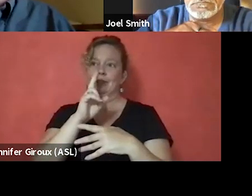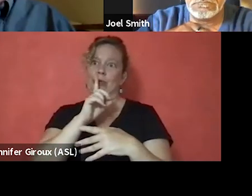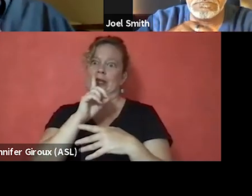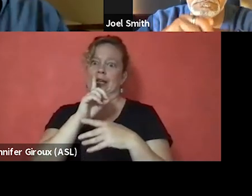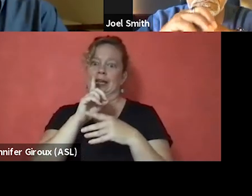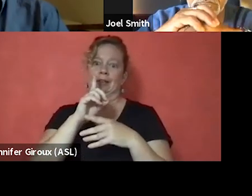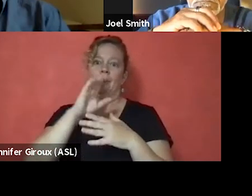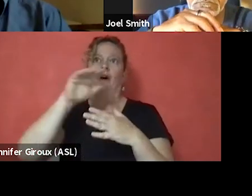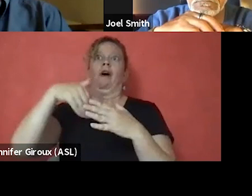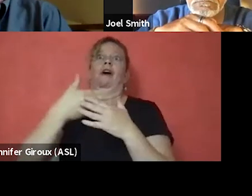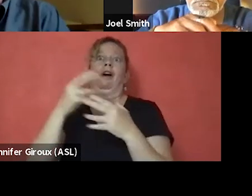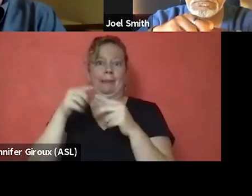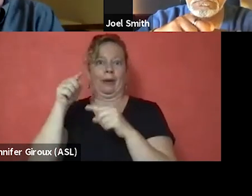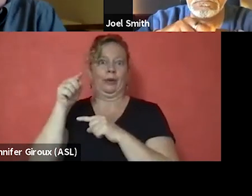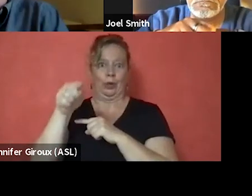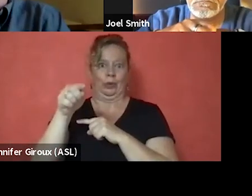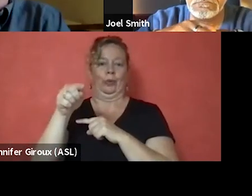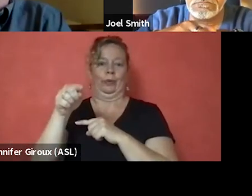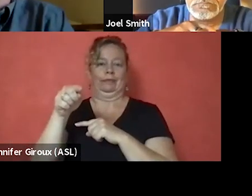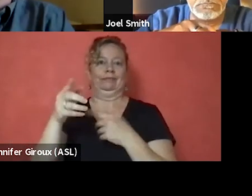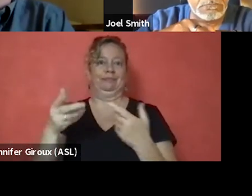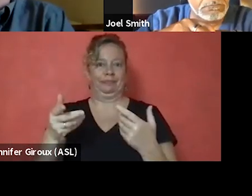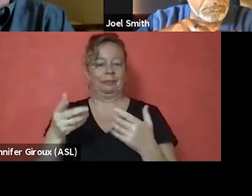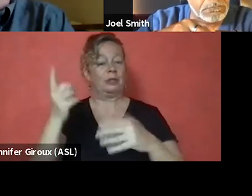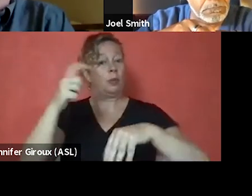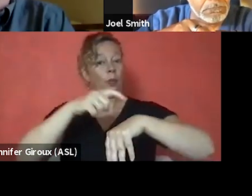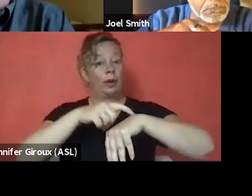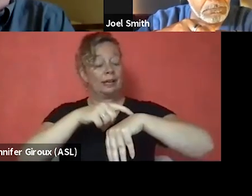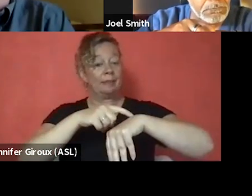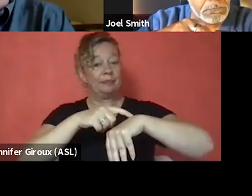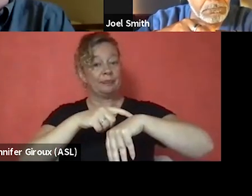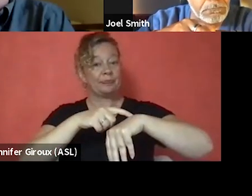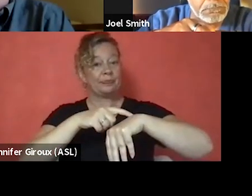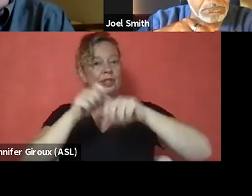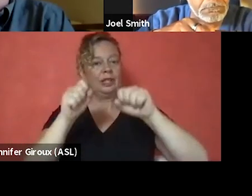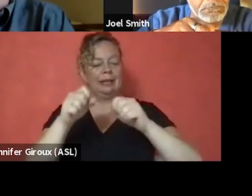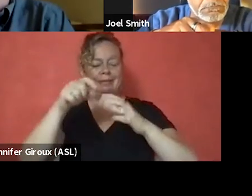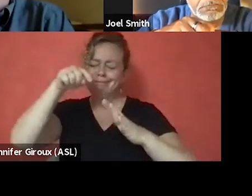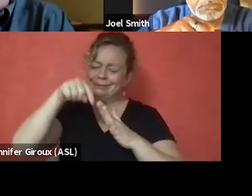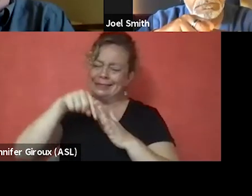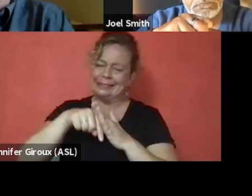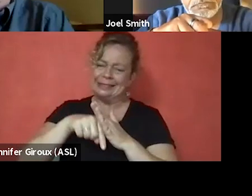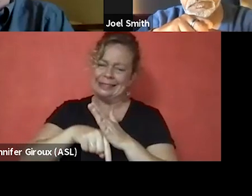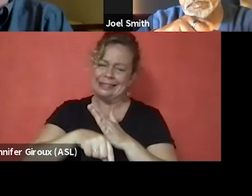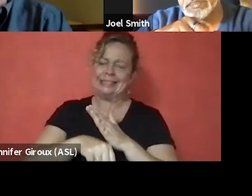but this is the one time when I could really deep dive into myself and save myself